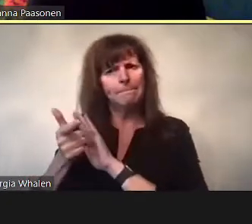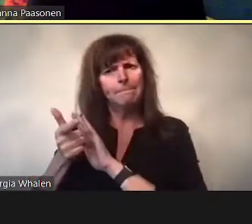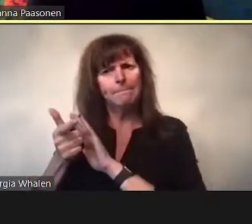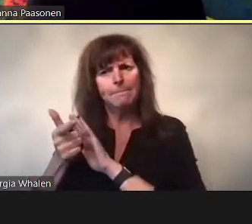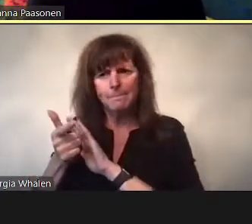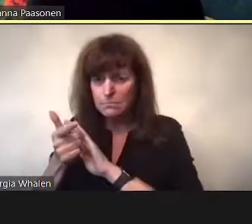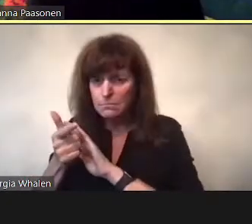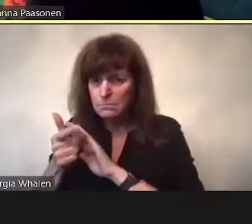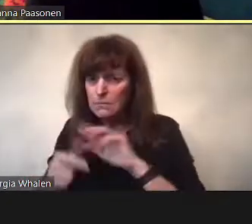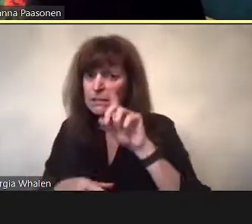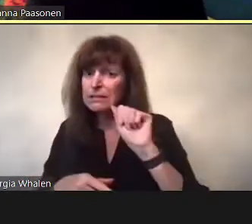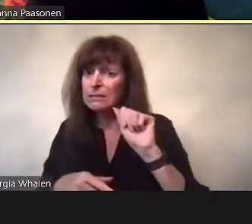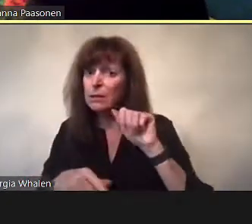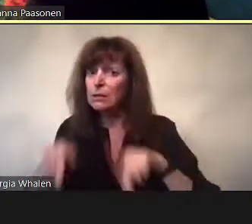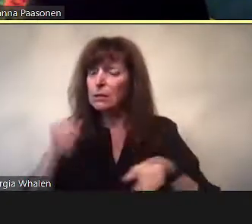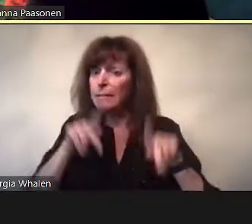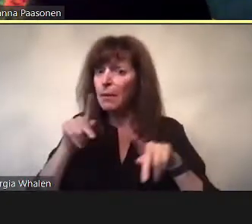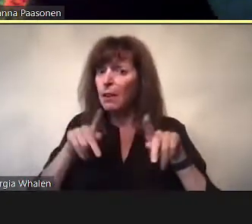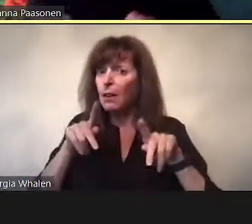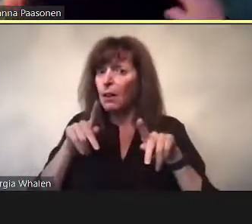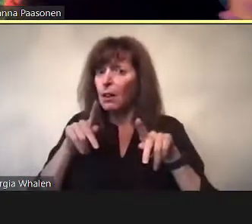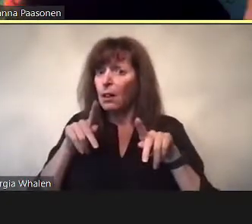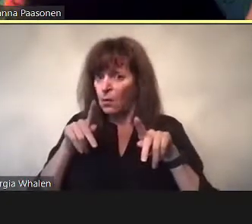Let’s say the ban of Dacebook on Sexual communication,